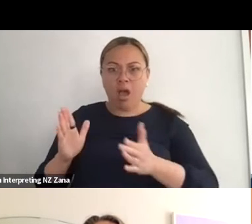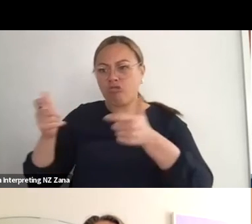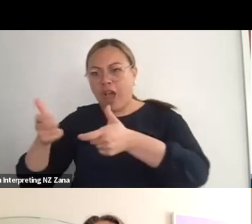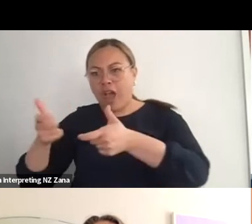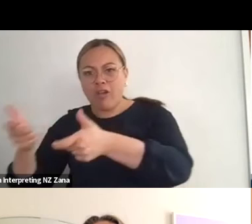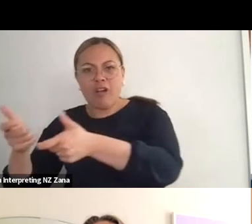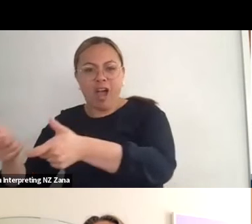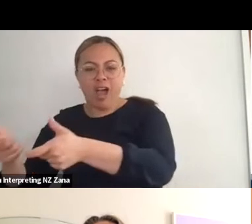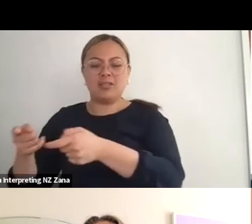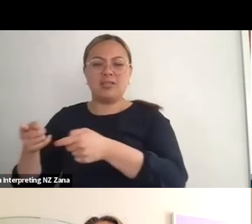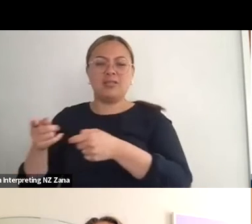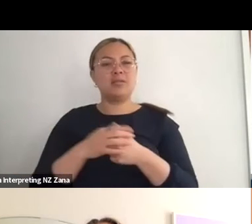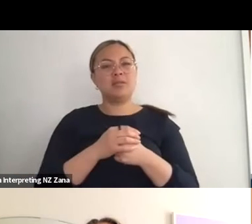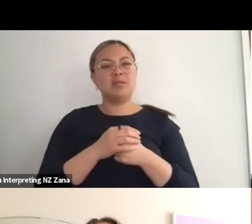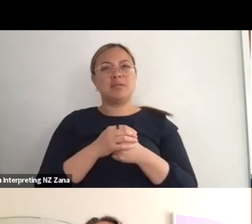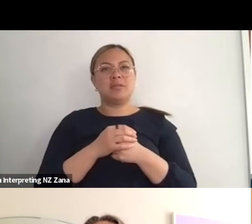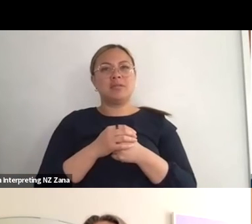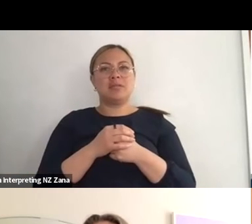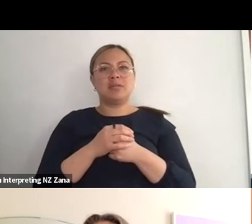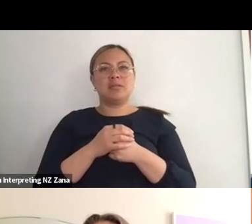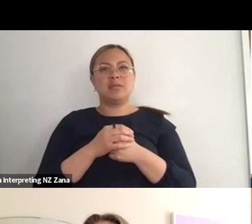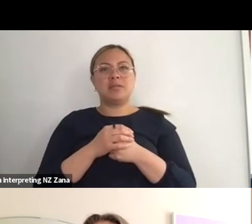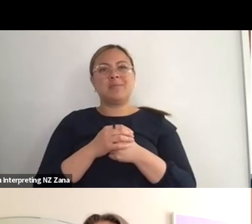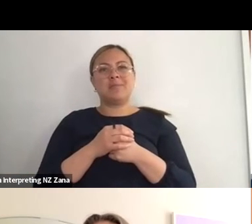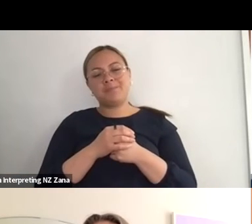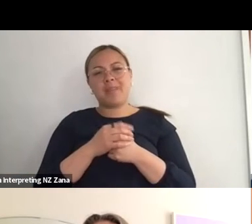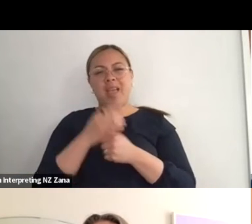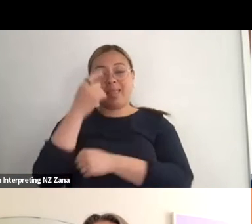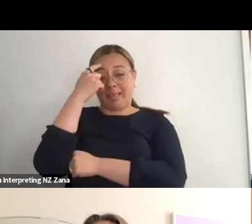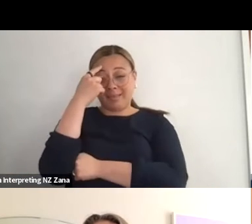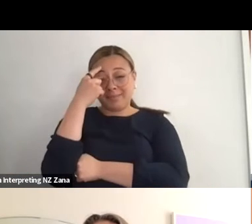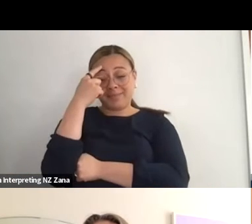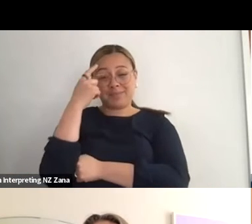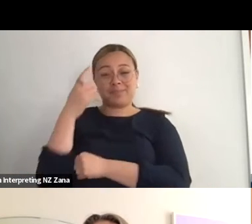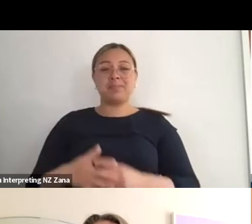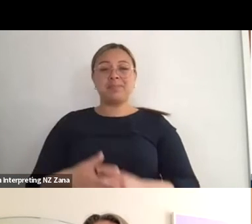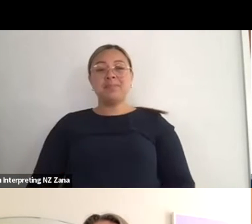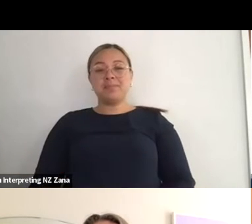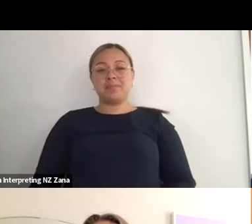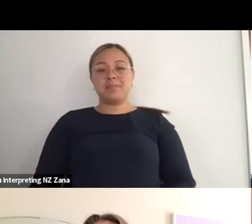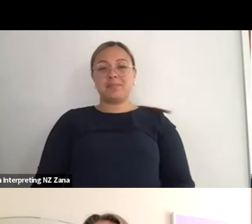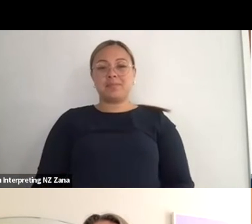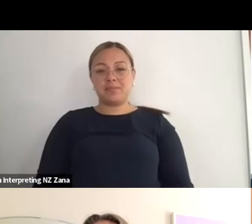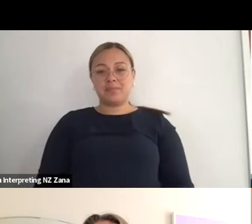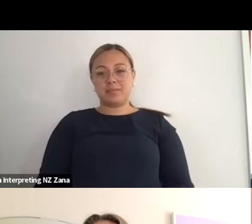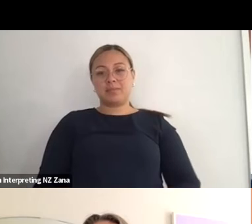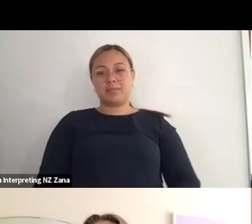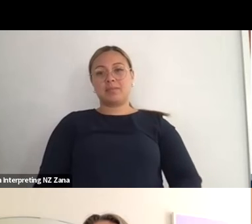I think, feel really - I have an extraordinary sort of producing